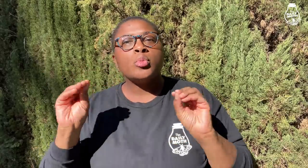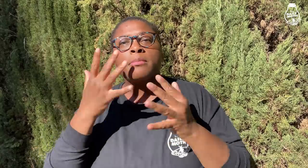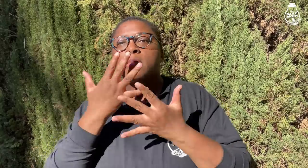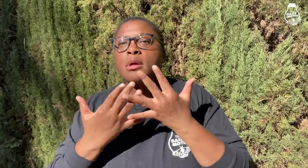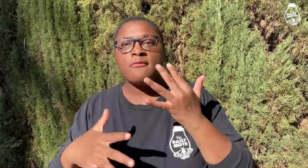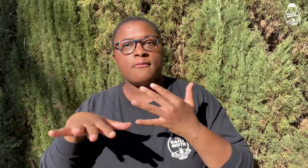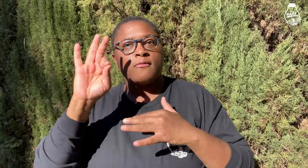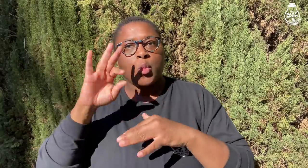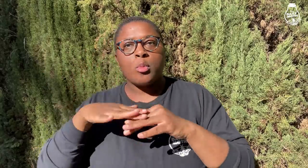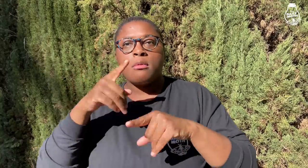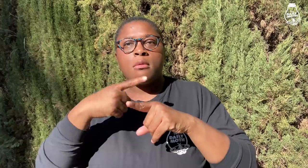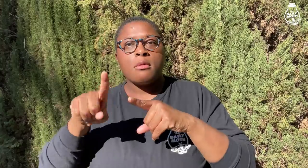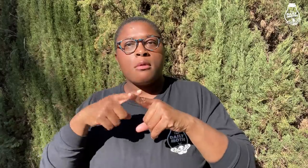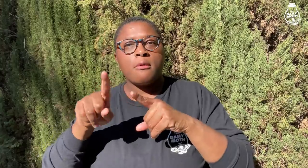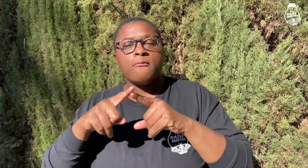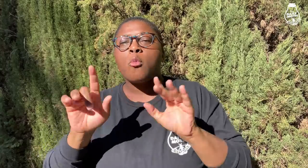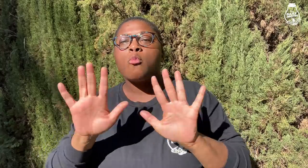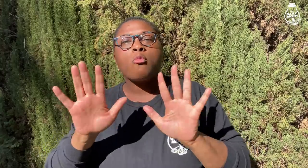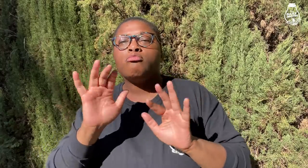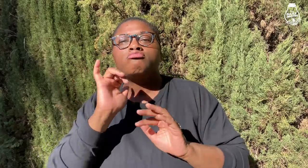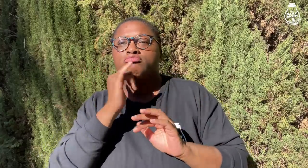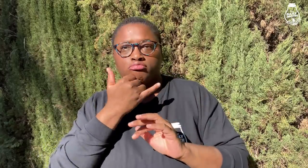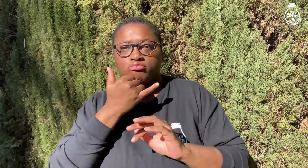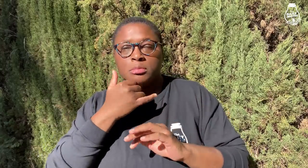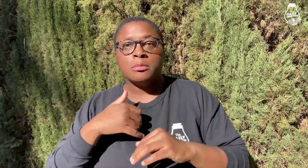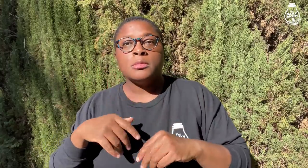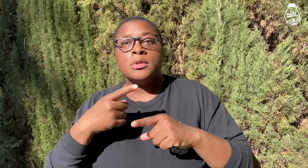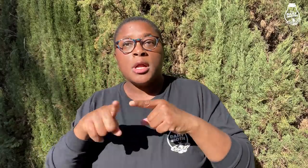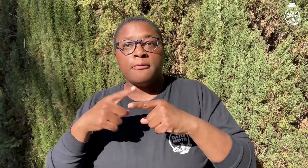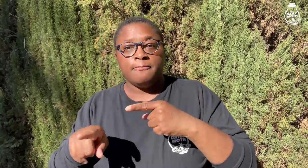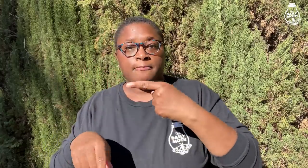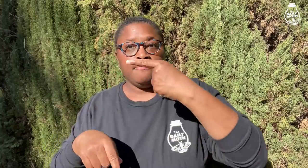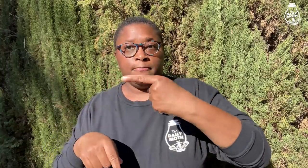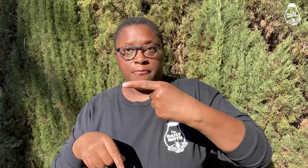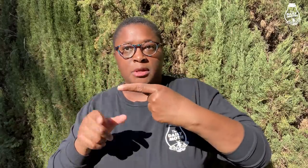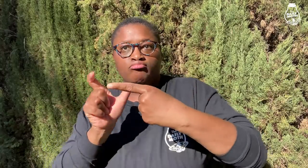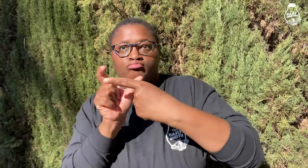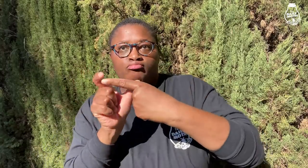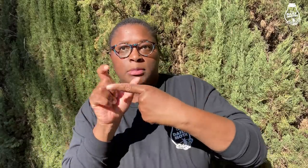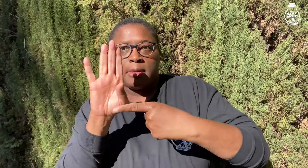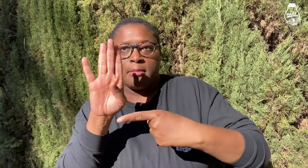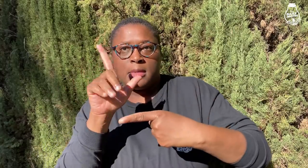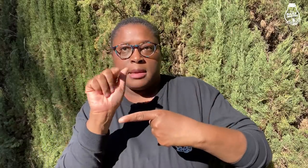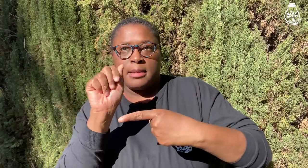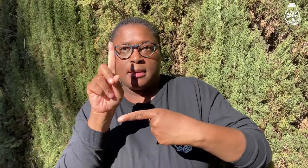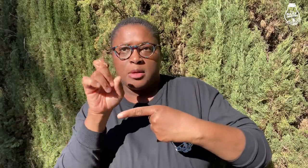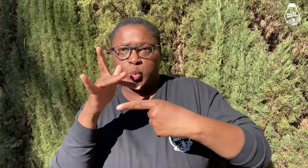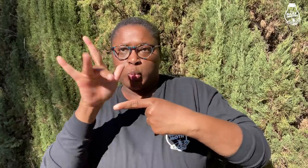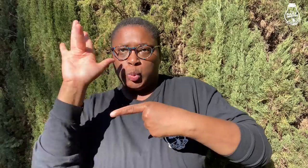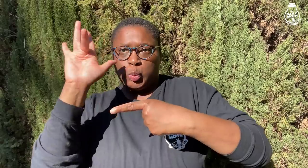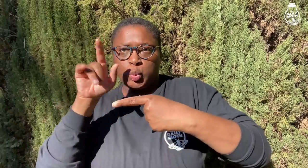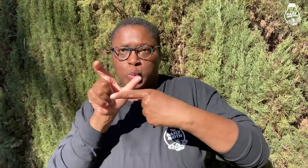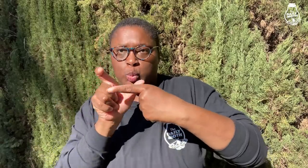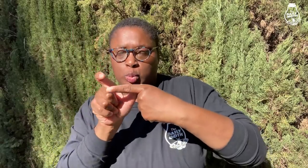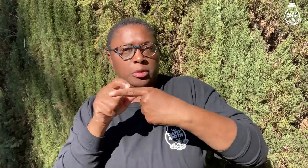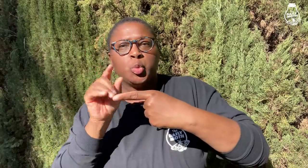he said there was no blood found on the knife. We are correcting it to say that the blade itself had